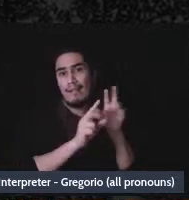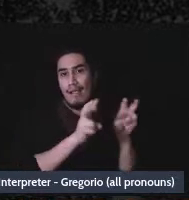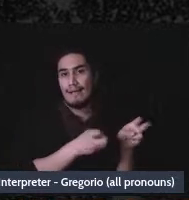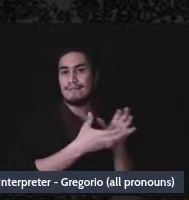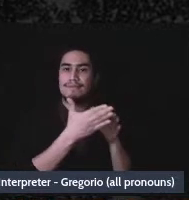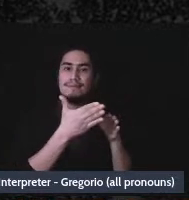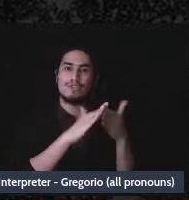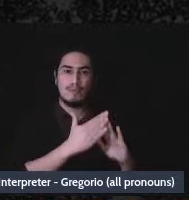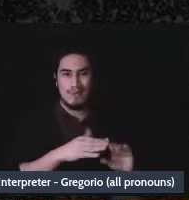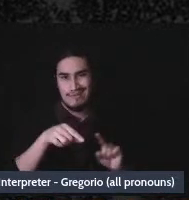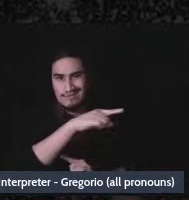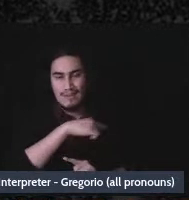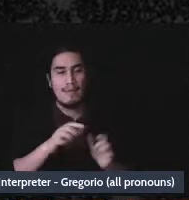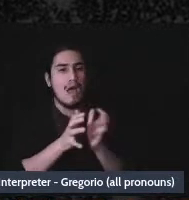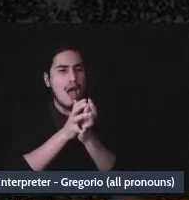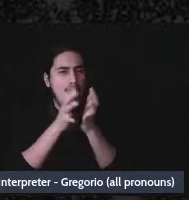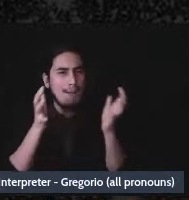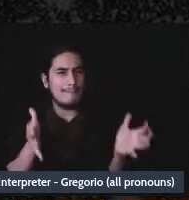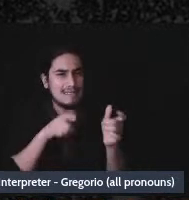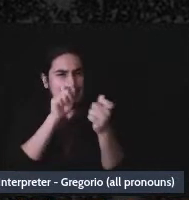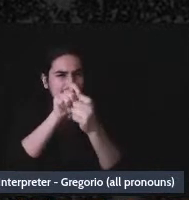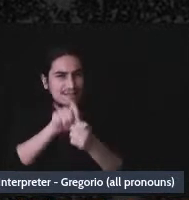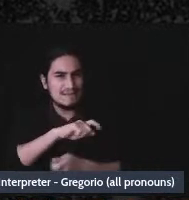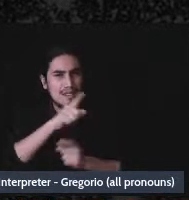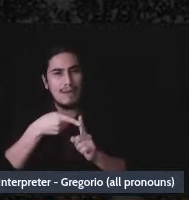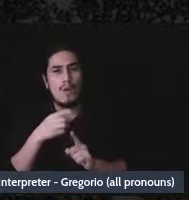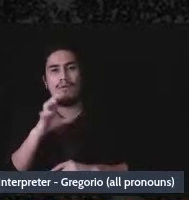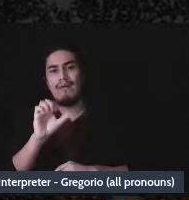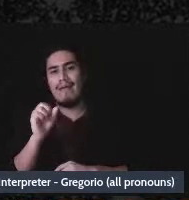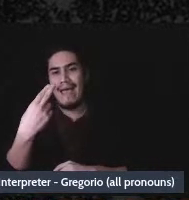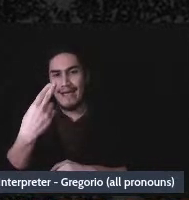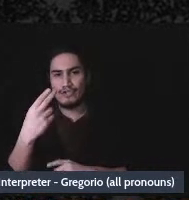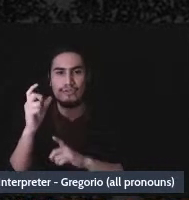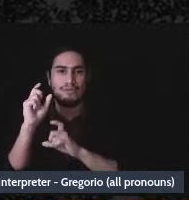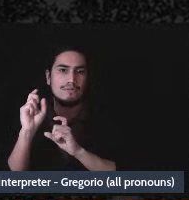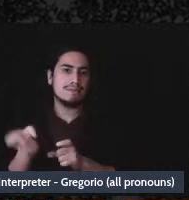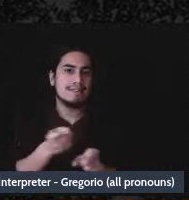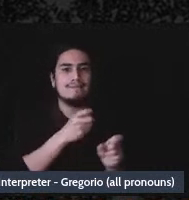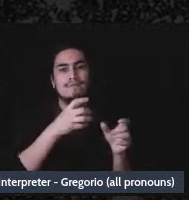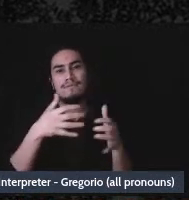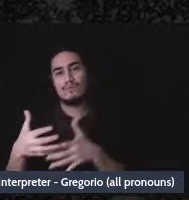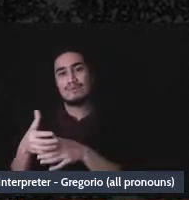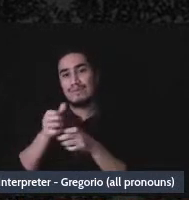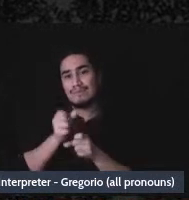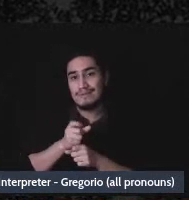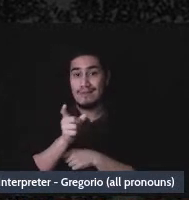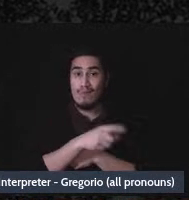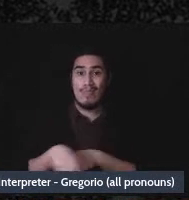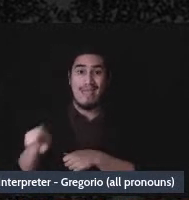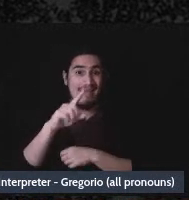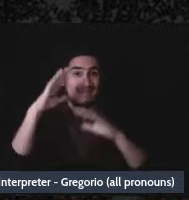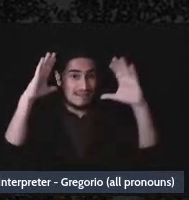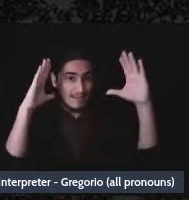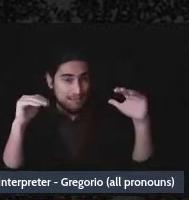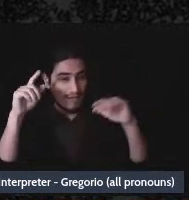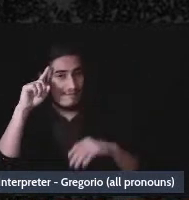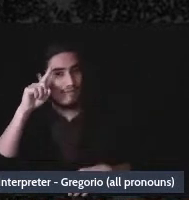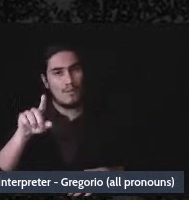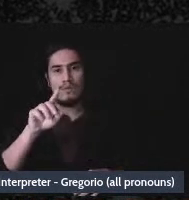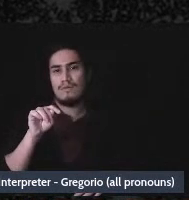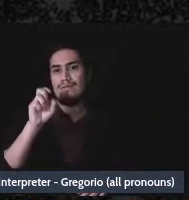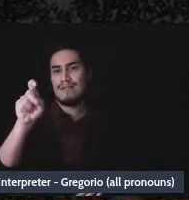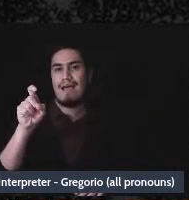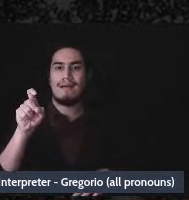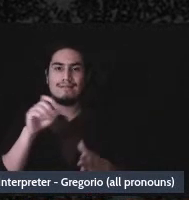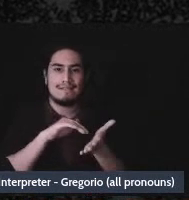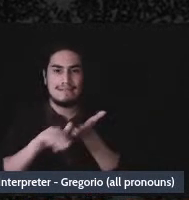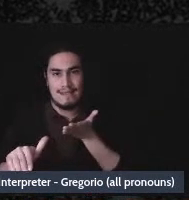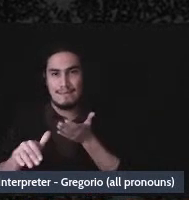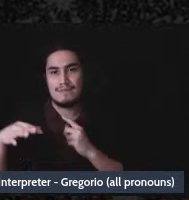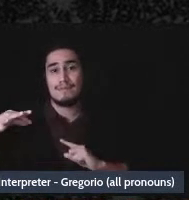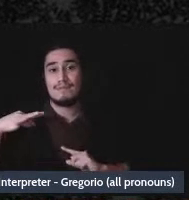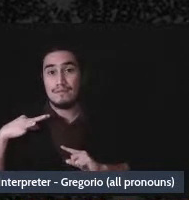how many specifics about cash gifts recipients are expected on tax-exempt applications, and what is